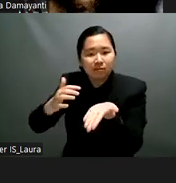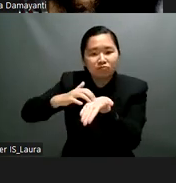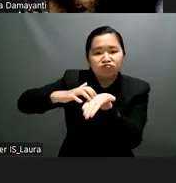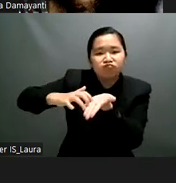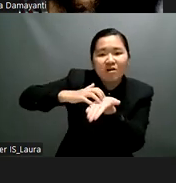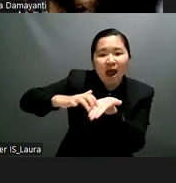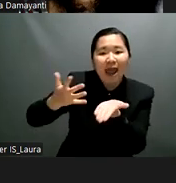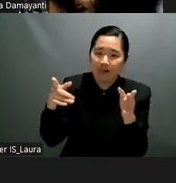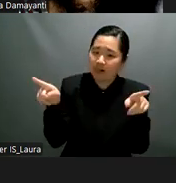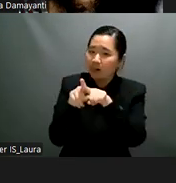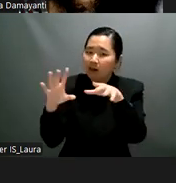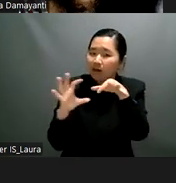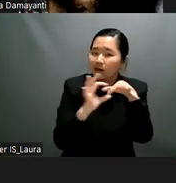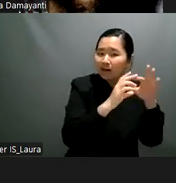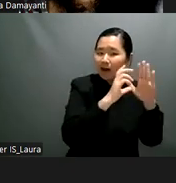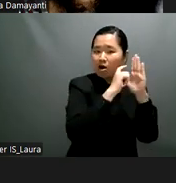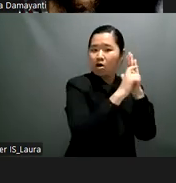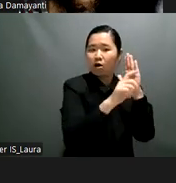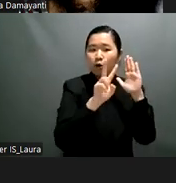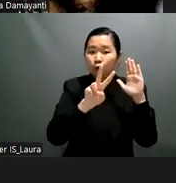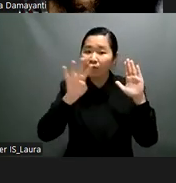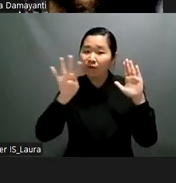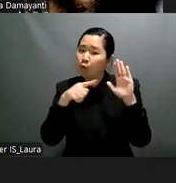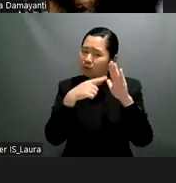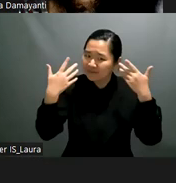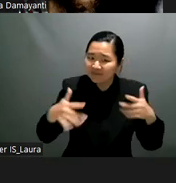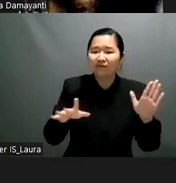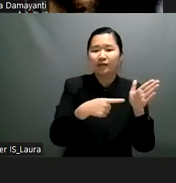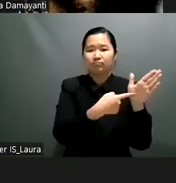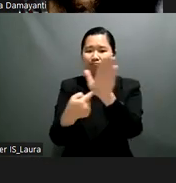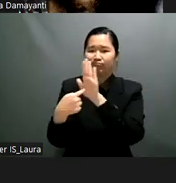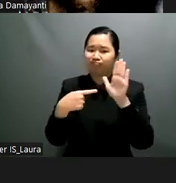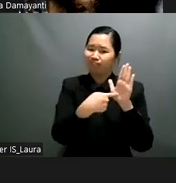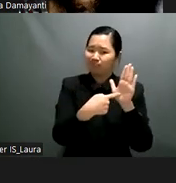has traditionally been difficult ninety percent of blind and partially sighted children do not